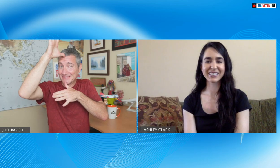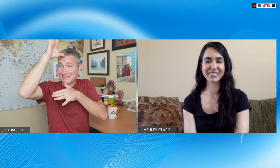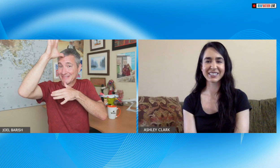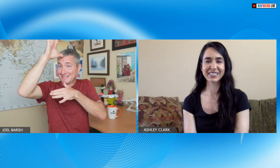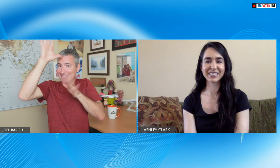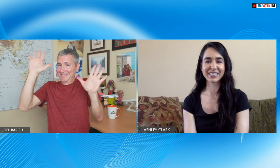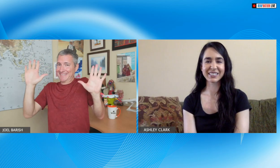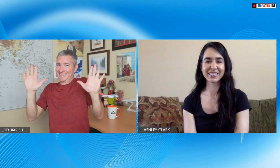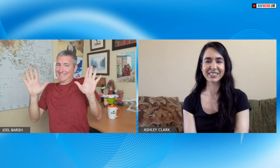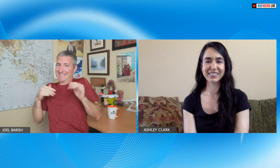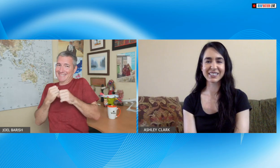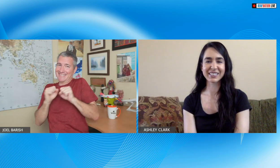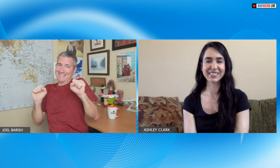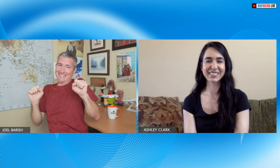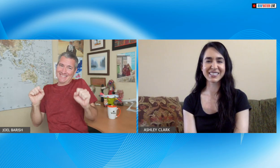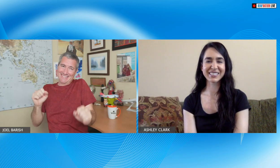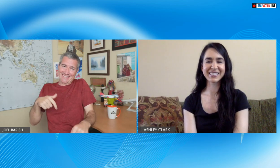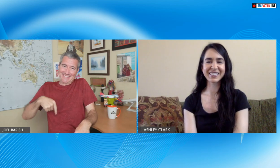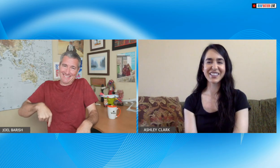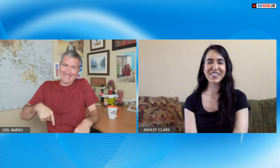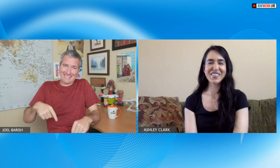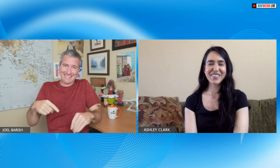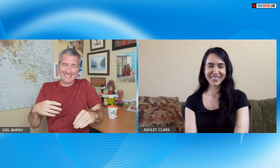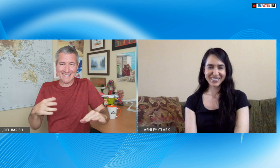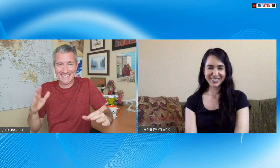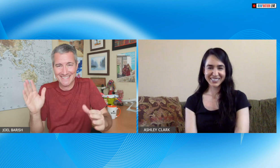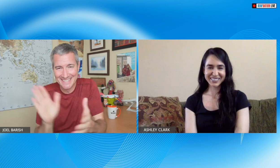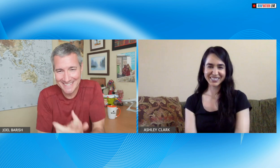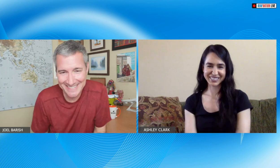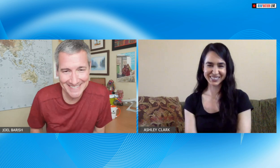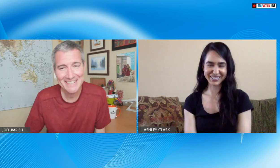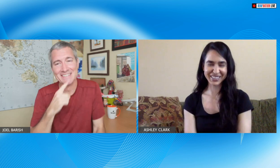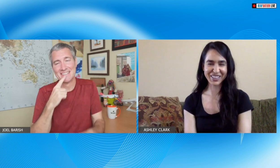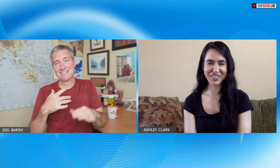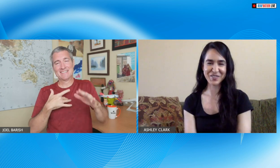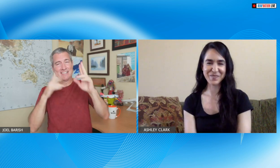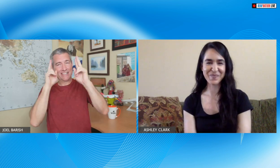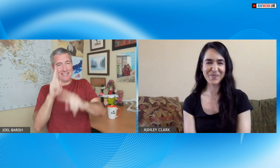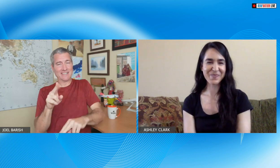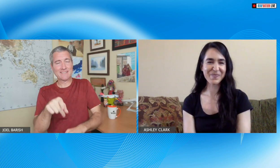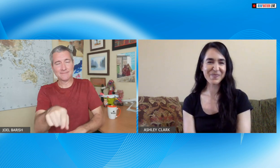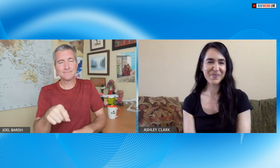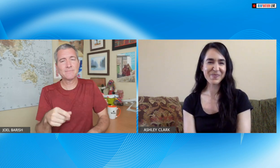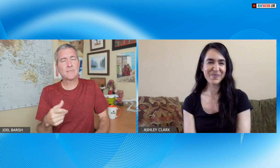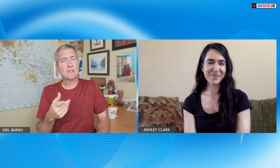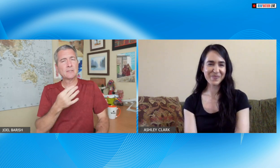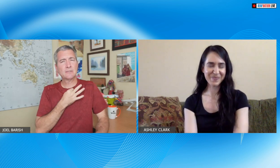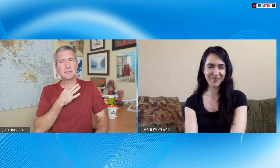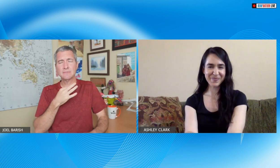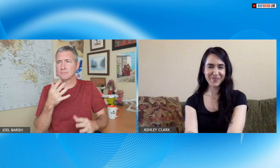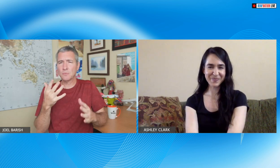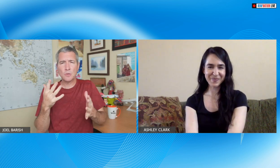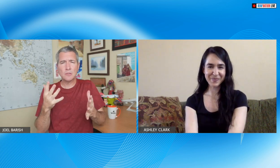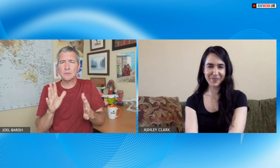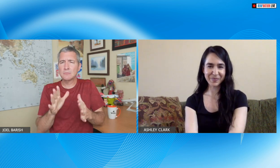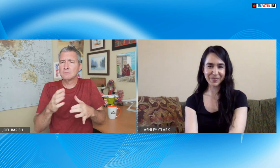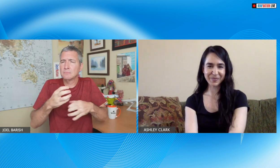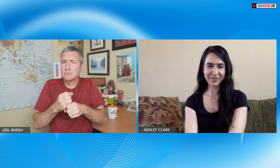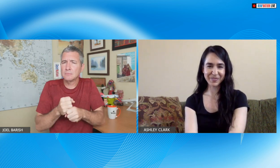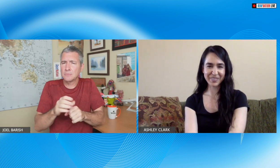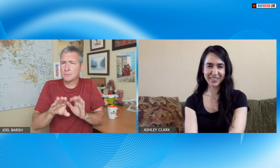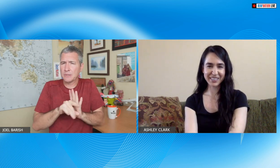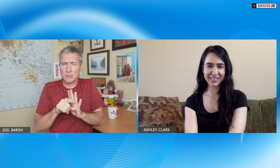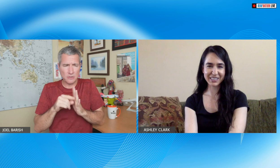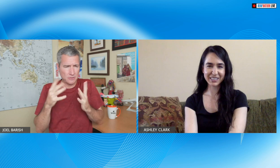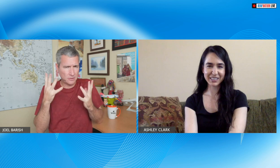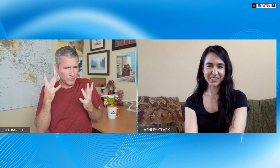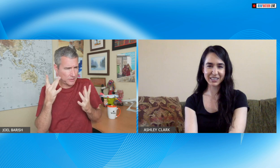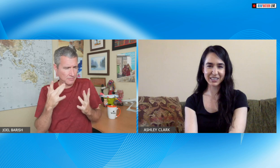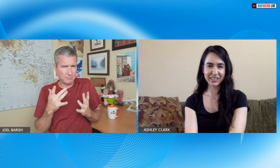momdad few safe area milan 'red to have you here today tell me a little bit